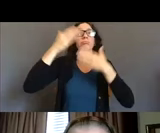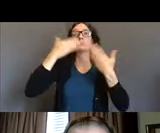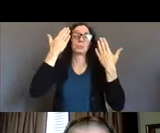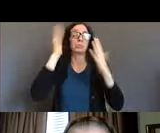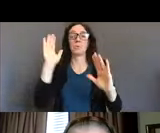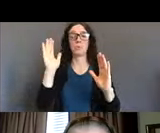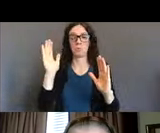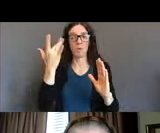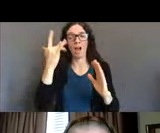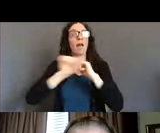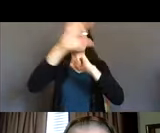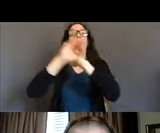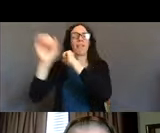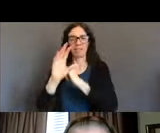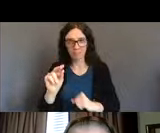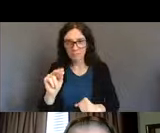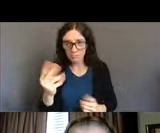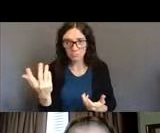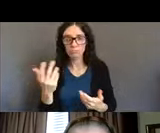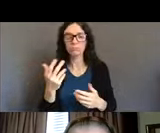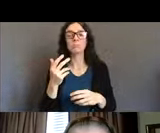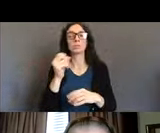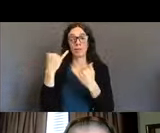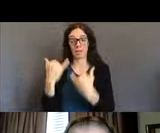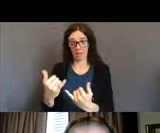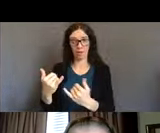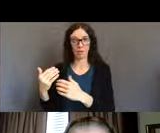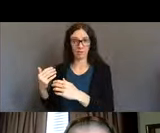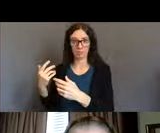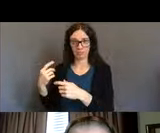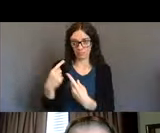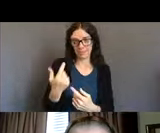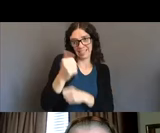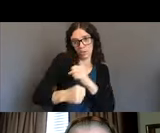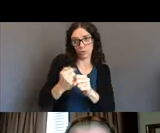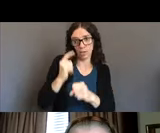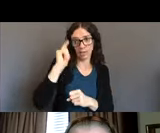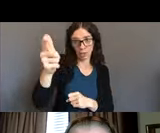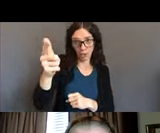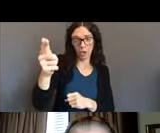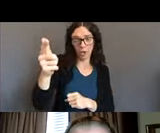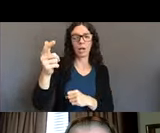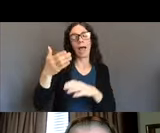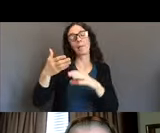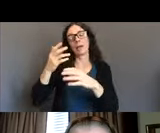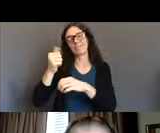so, you know, fast forward more than a decade and we get our ADA, that got great press.